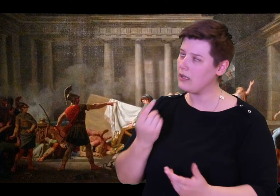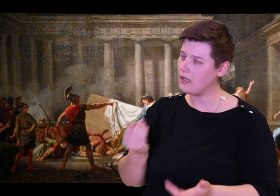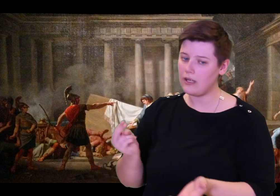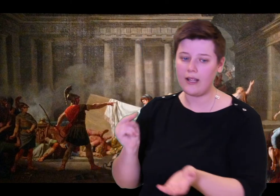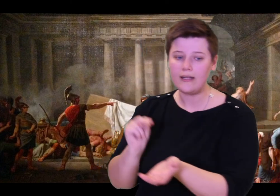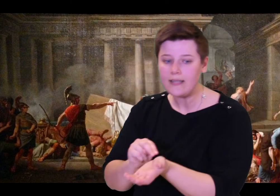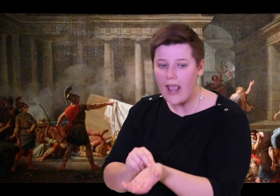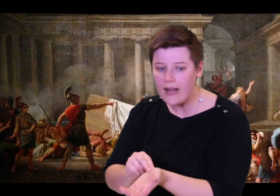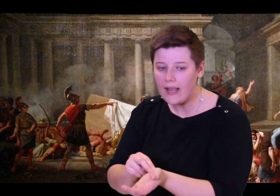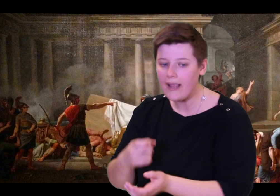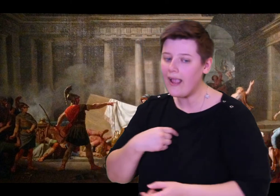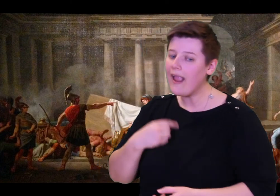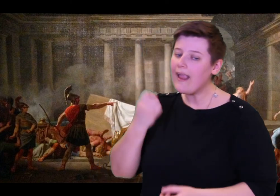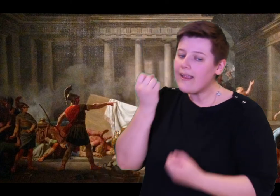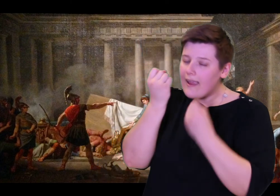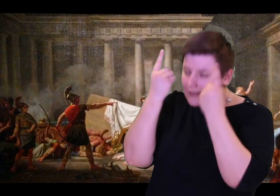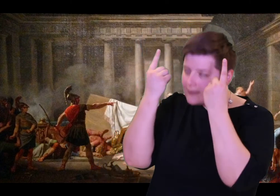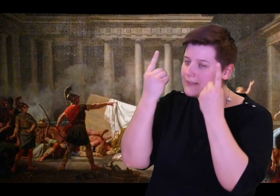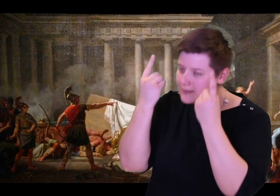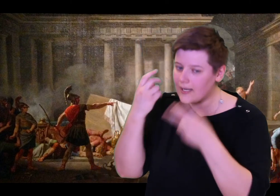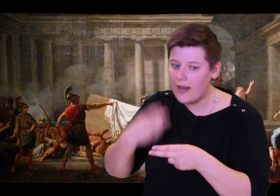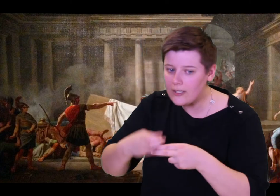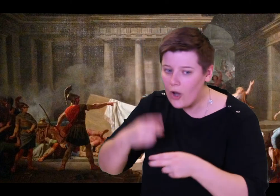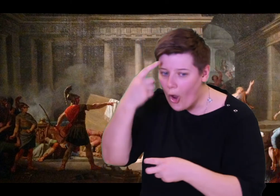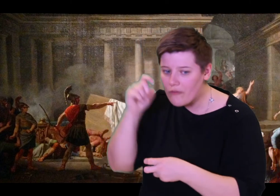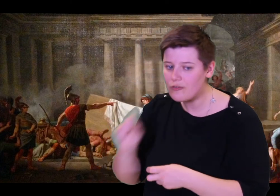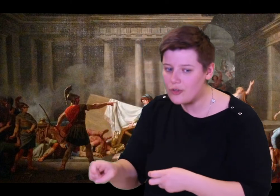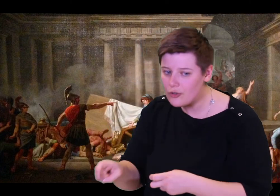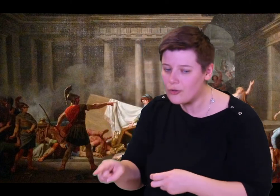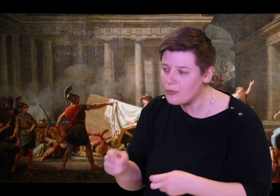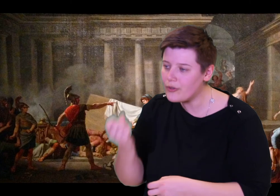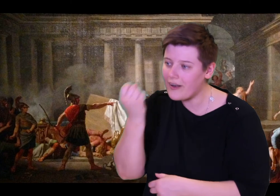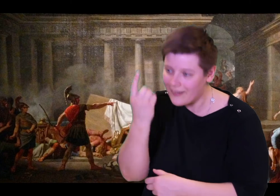its tusks. I tried to tell you, but he grabbed my throat and stopped me